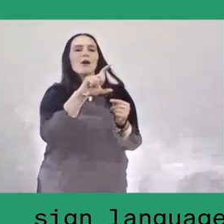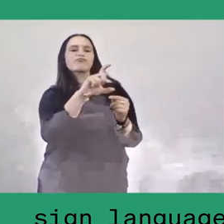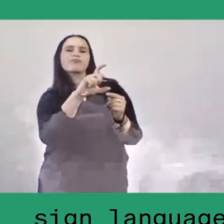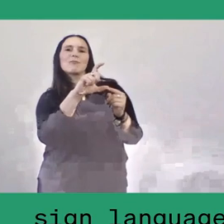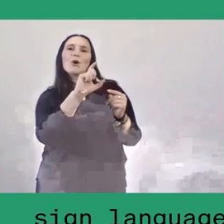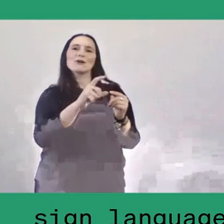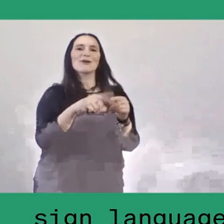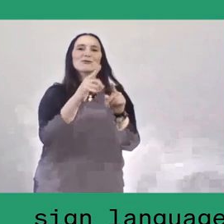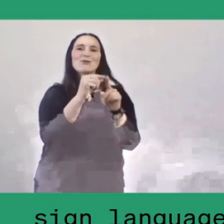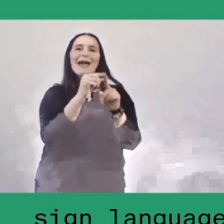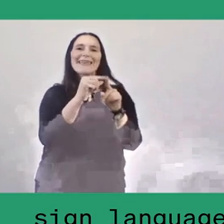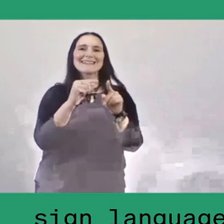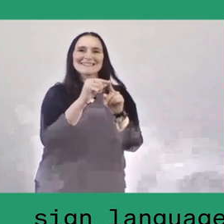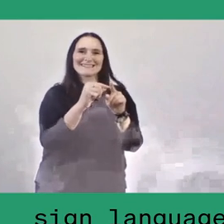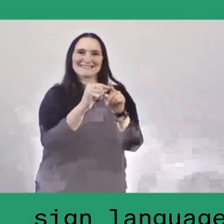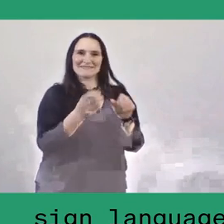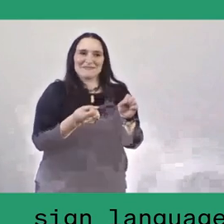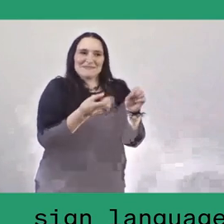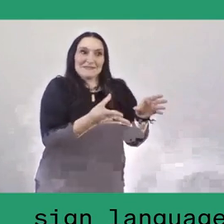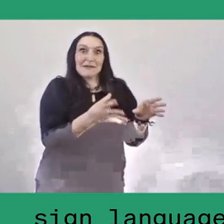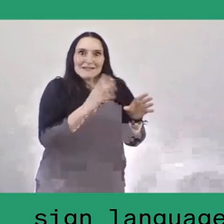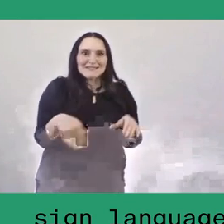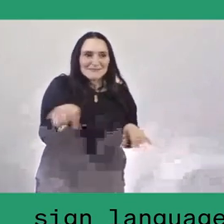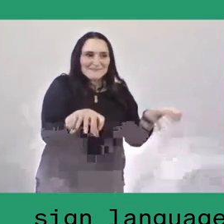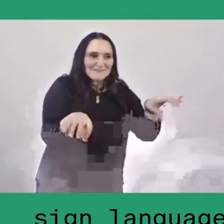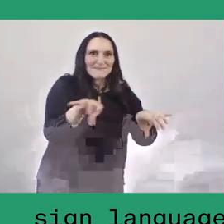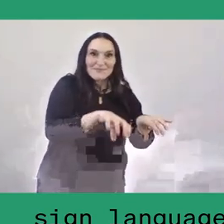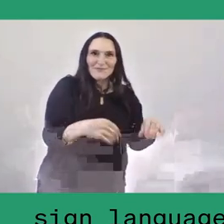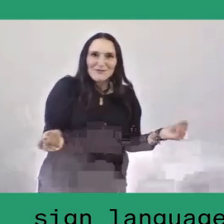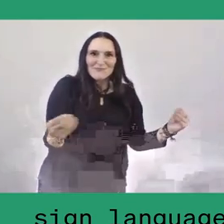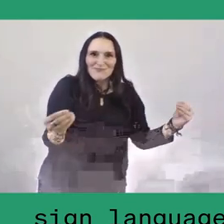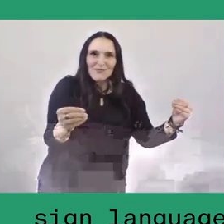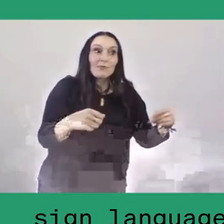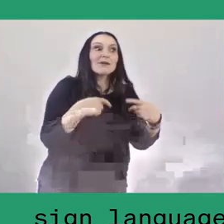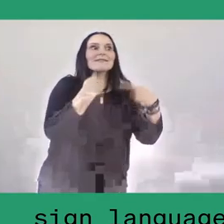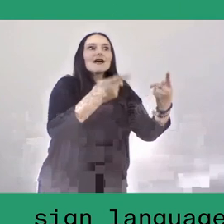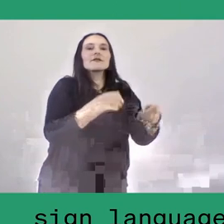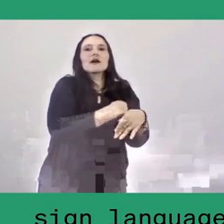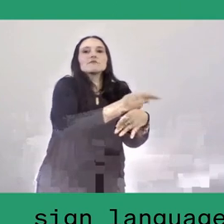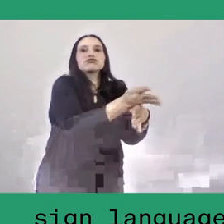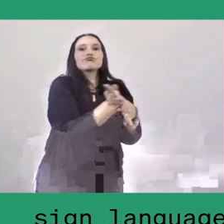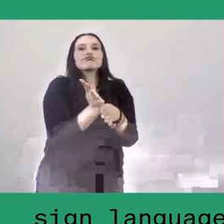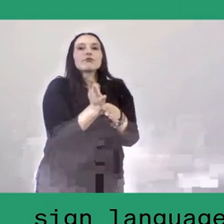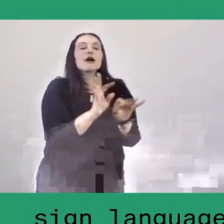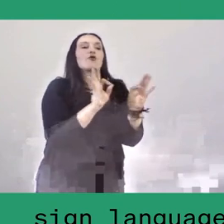and later on distributed for those who need it in the time of crisis.